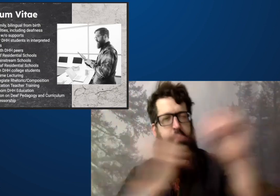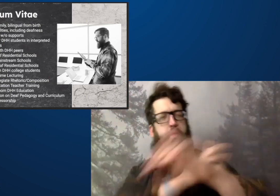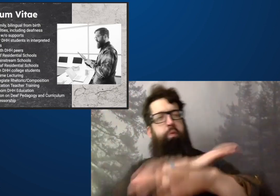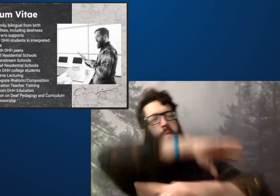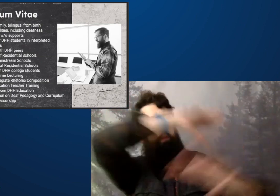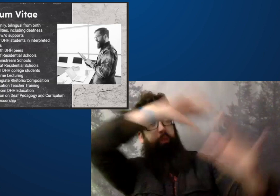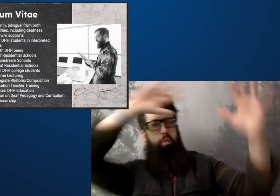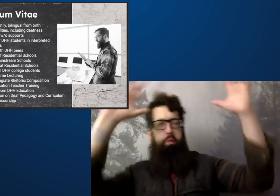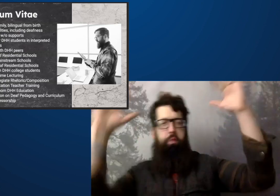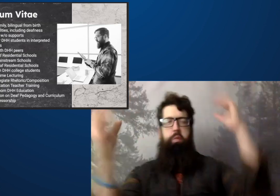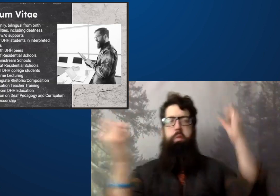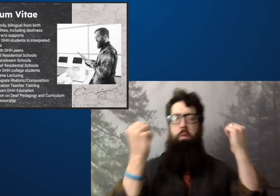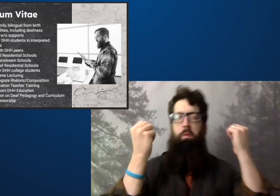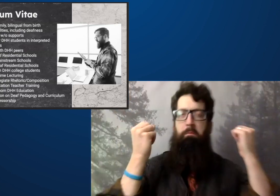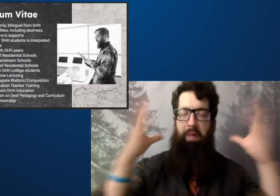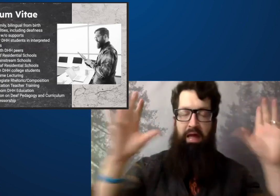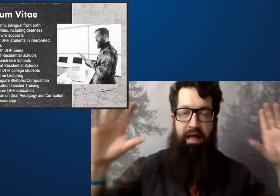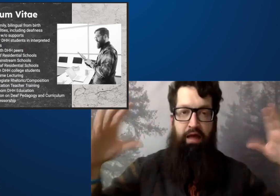For me, it was